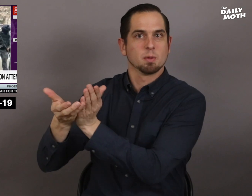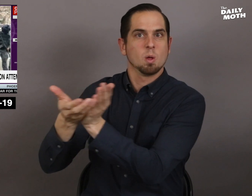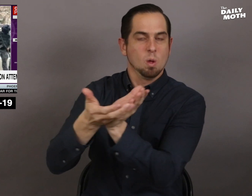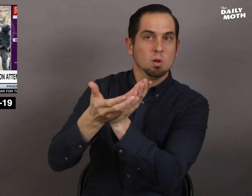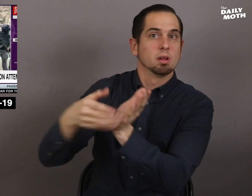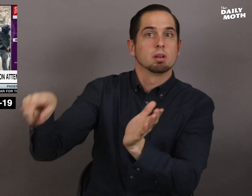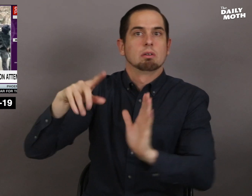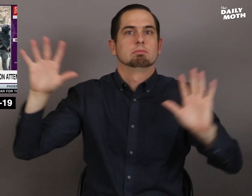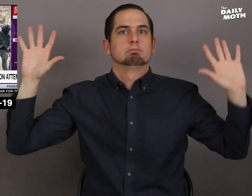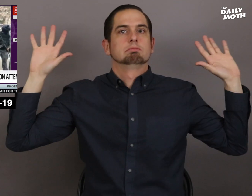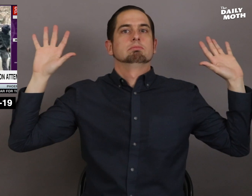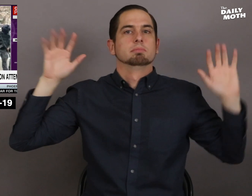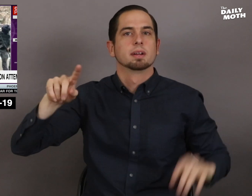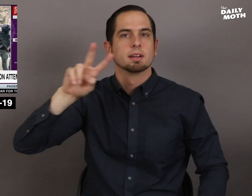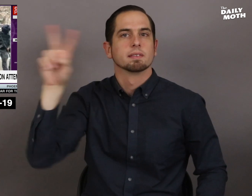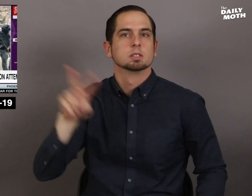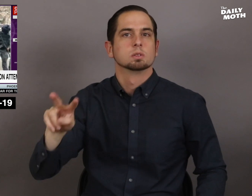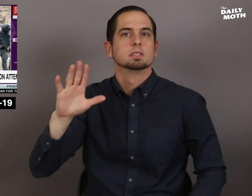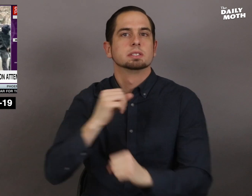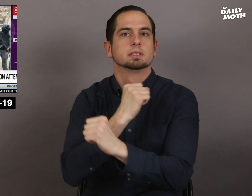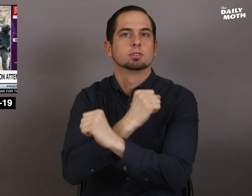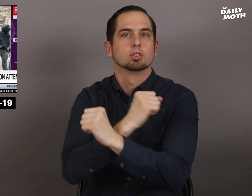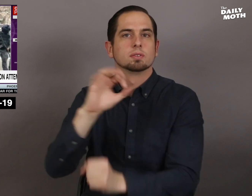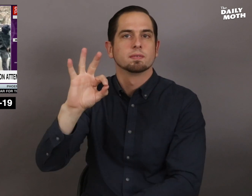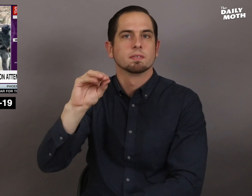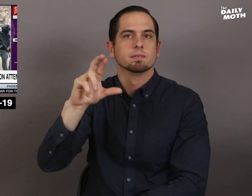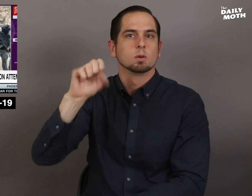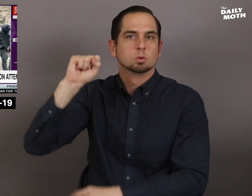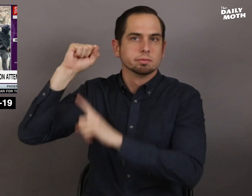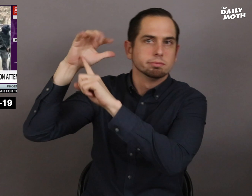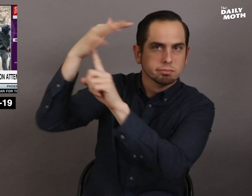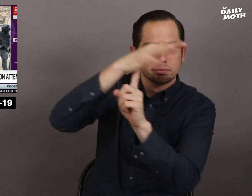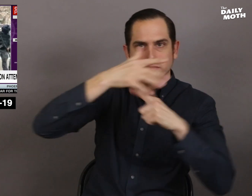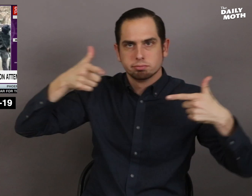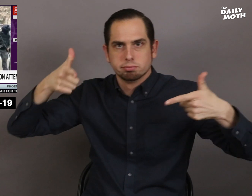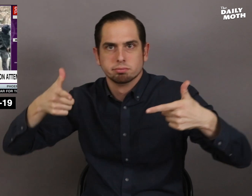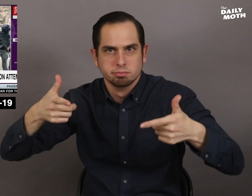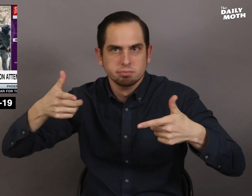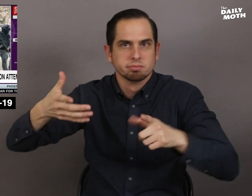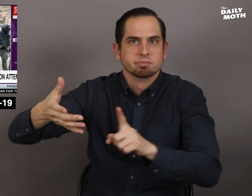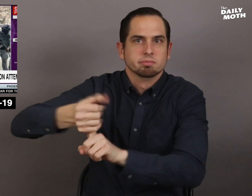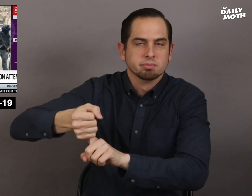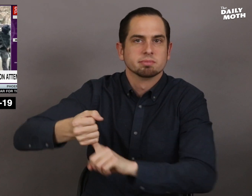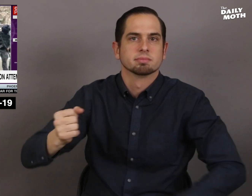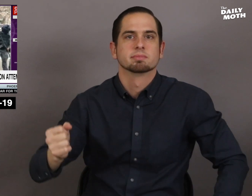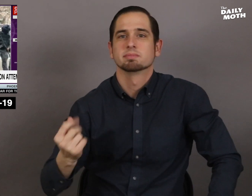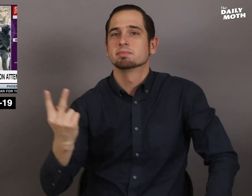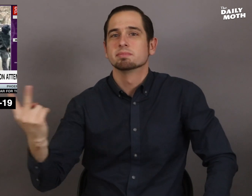a boat that was surrounded by Venezuelan security forces.